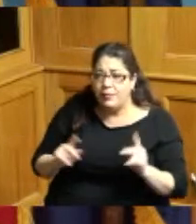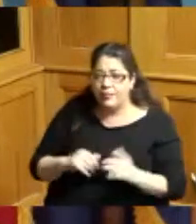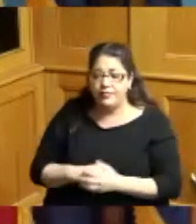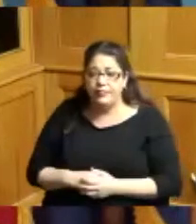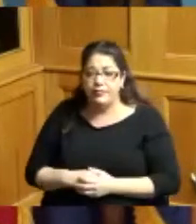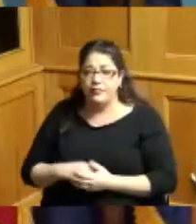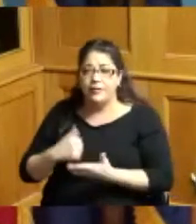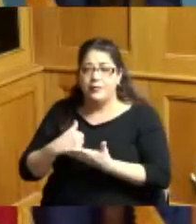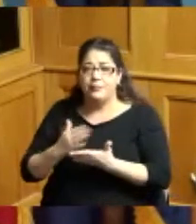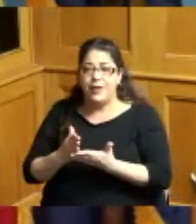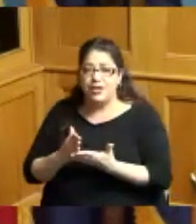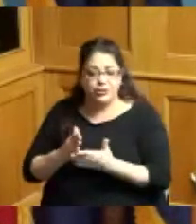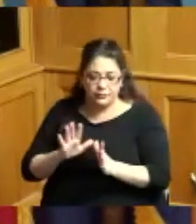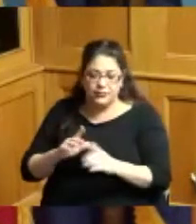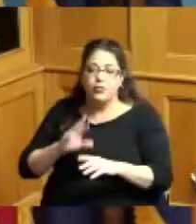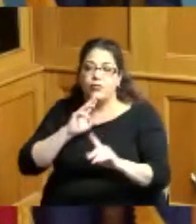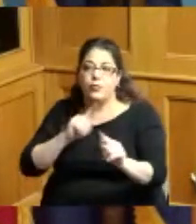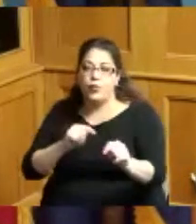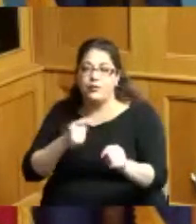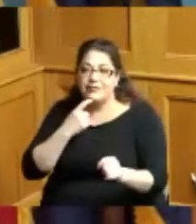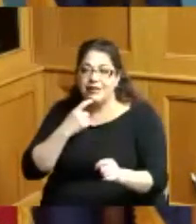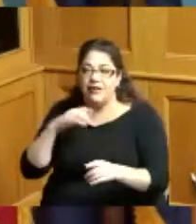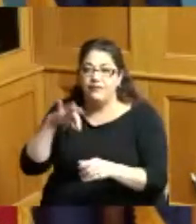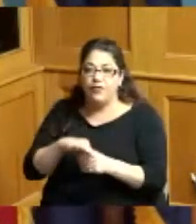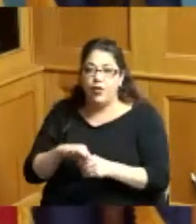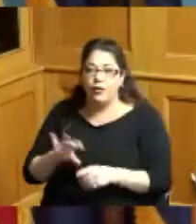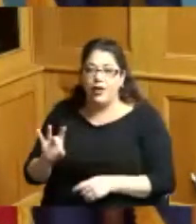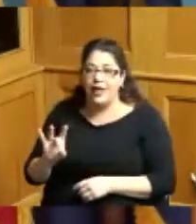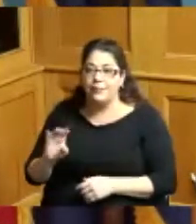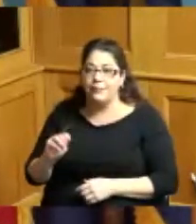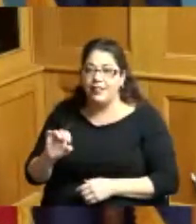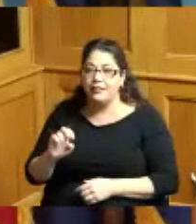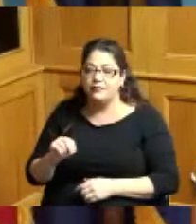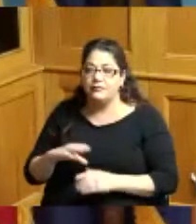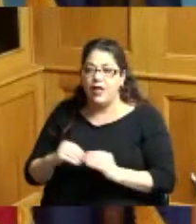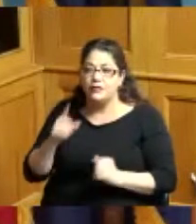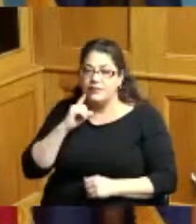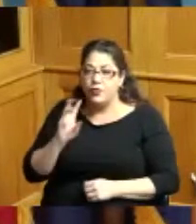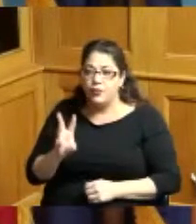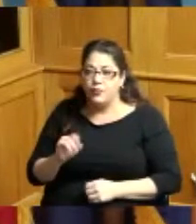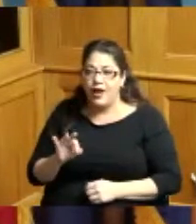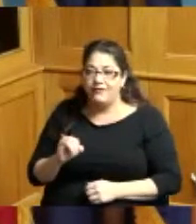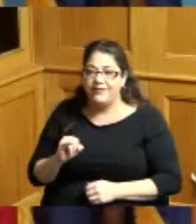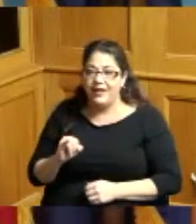that I mean a report we got to vote on 8 million dollars for wi-fi there's going to be coming up so